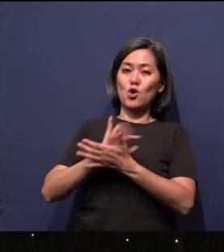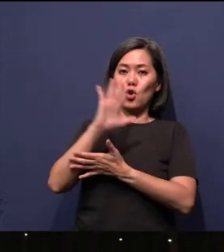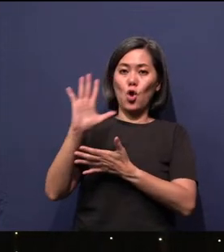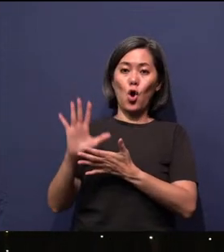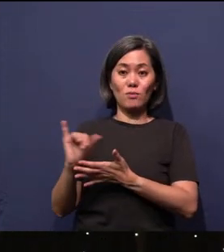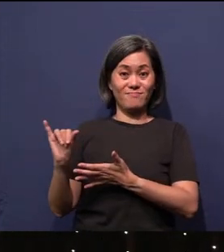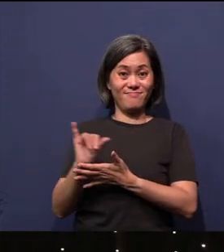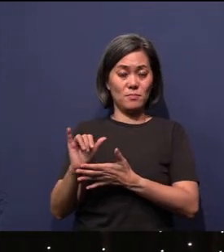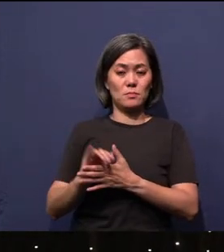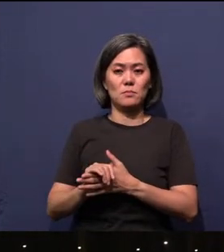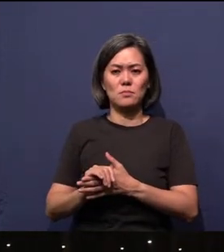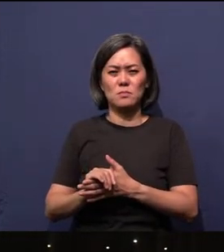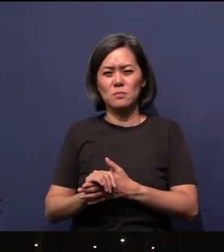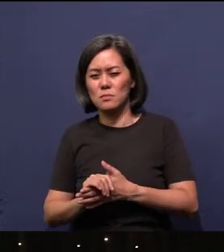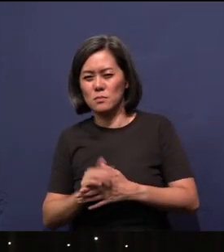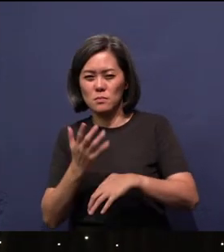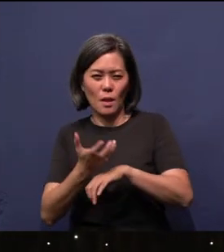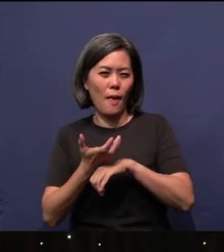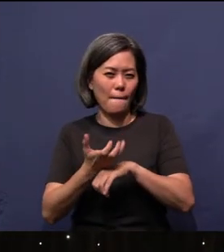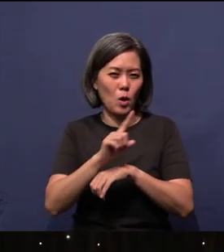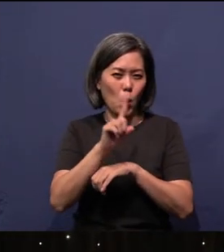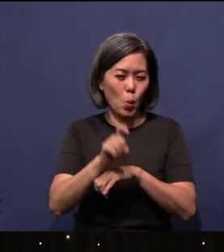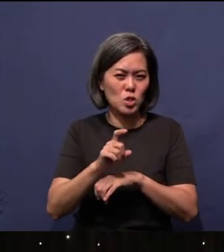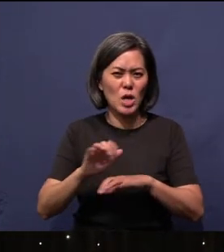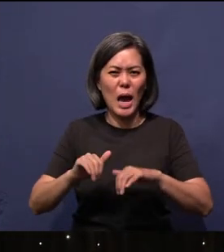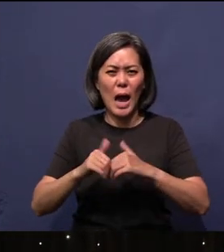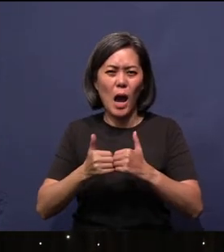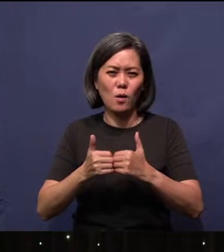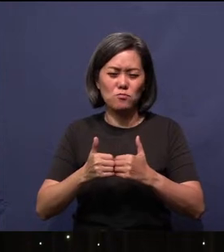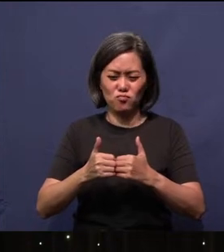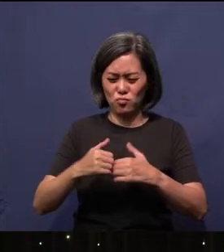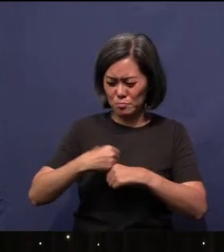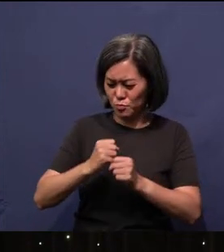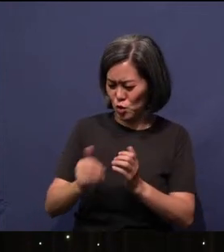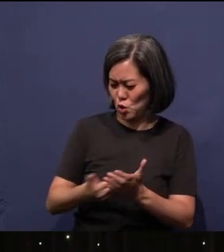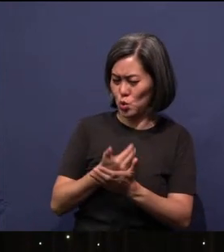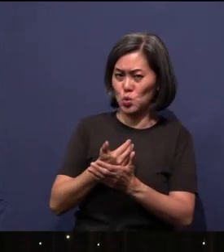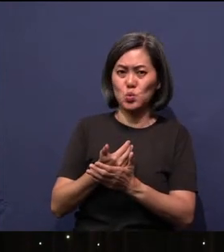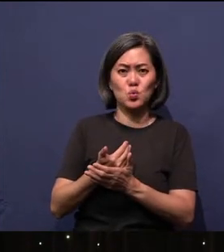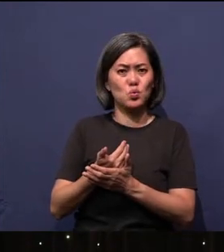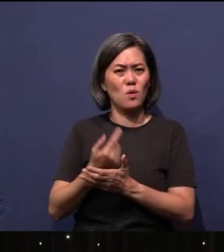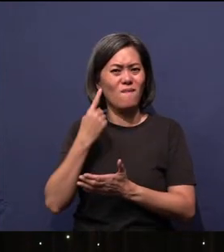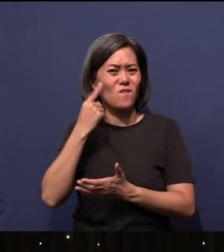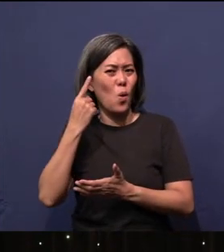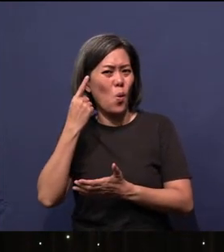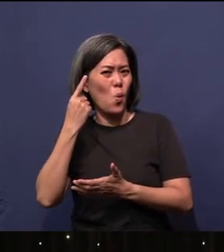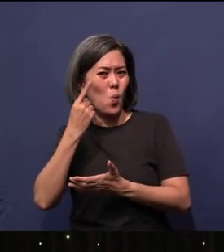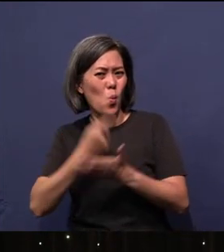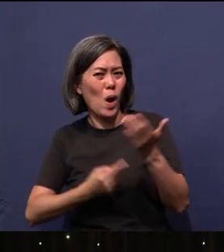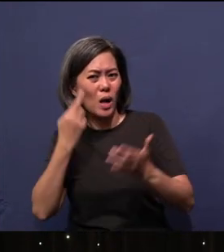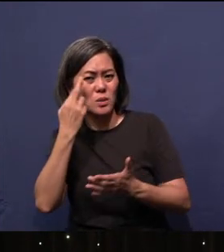And so that begs the question here: how does God restore that and for what purpose? So that His glory will go out to all the earth.